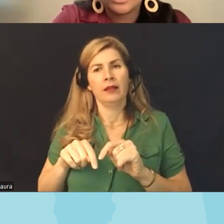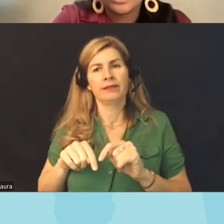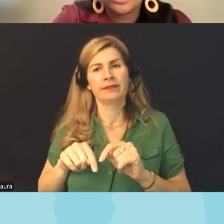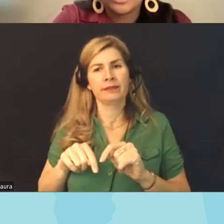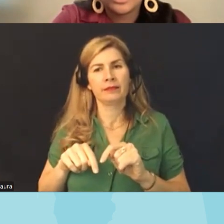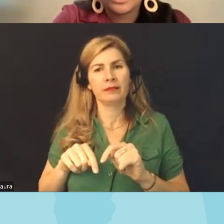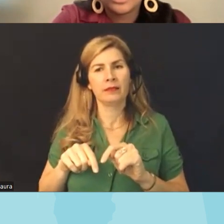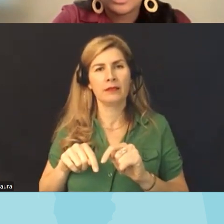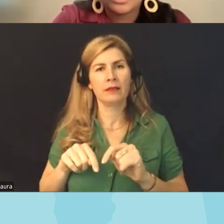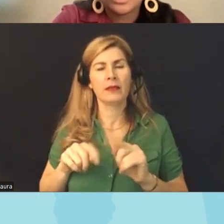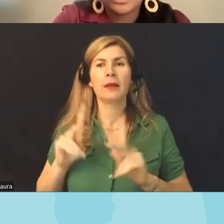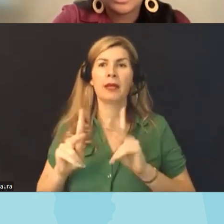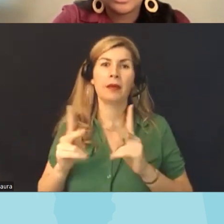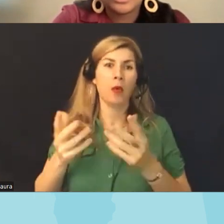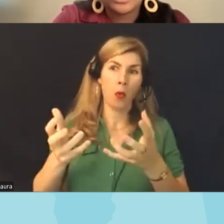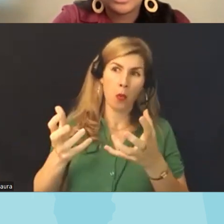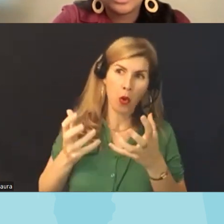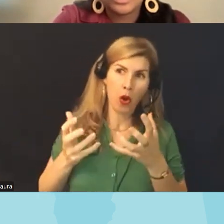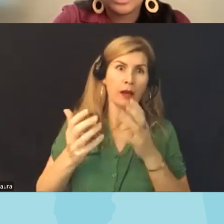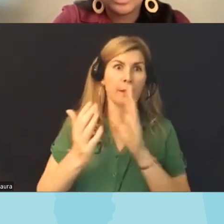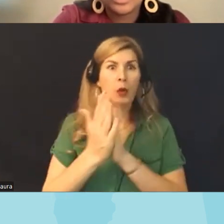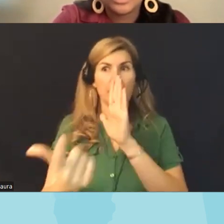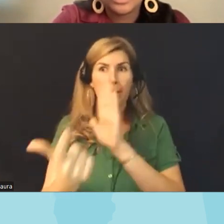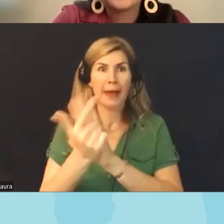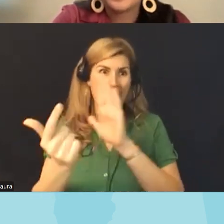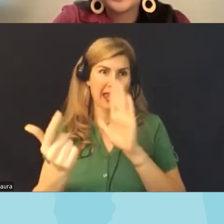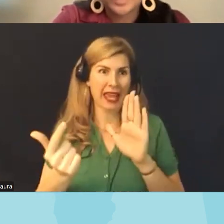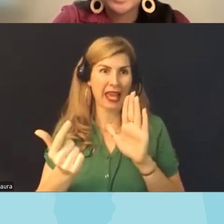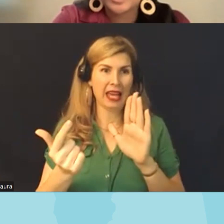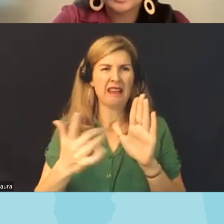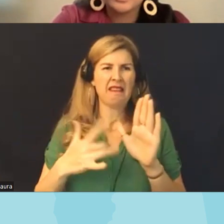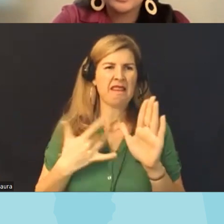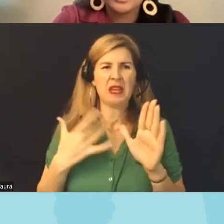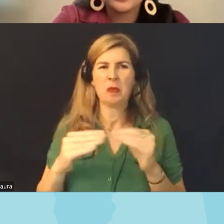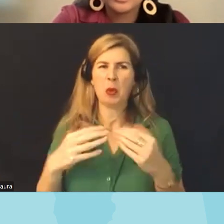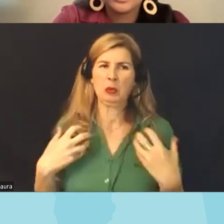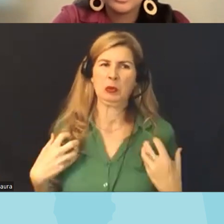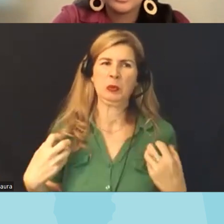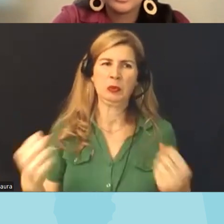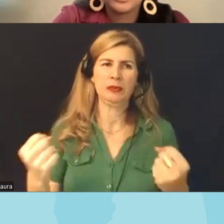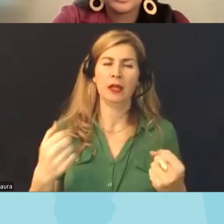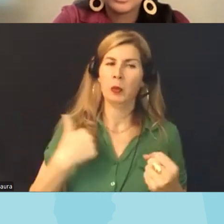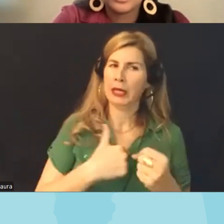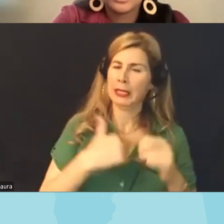people who want to band books are more emboldened and engaged than ever so we have to match that with the strategy that Justice Katie and Tony talked